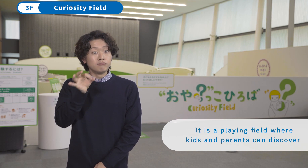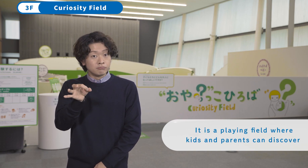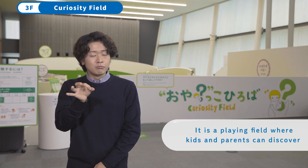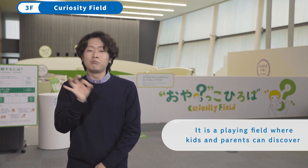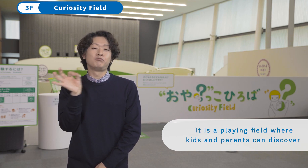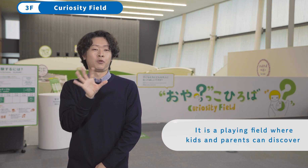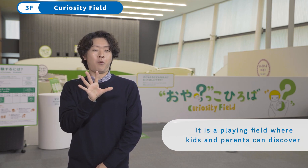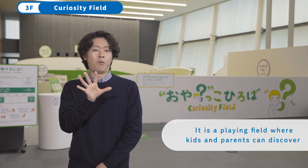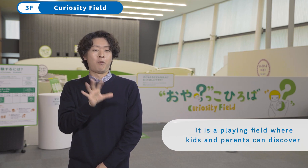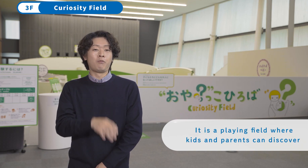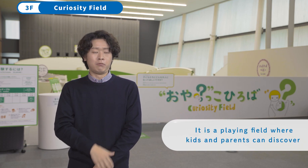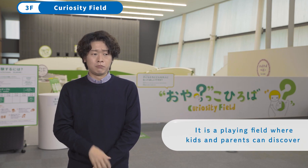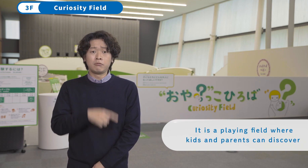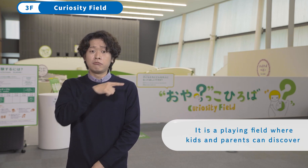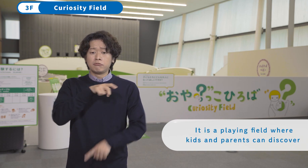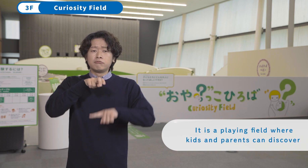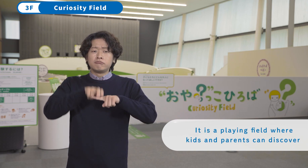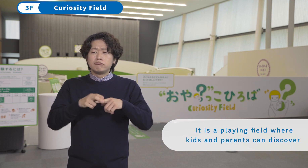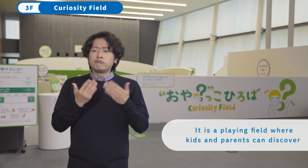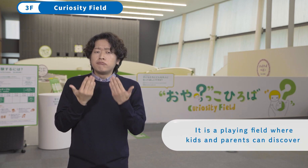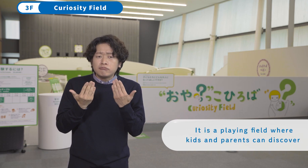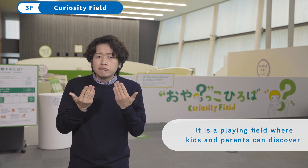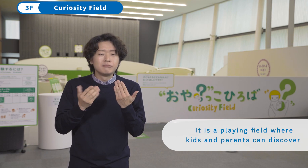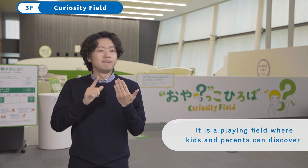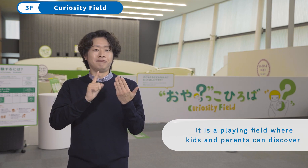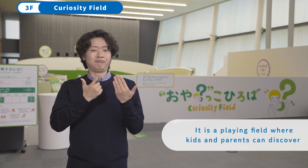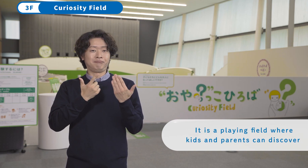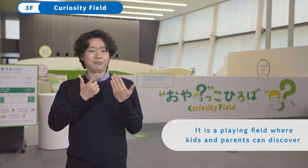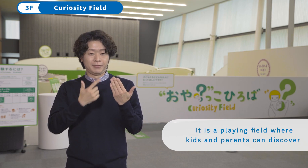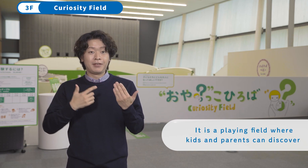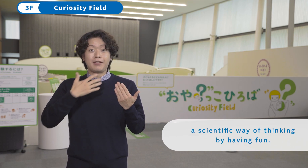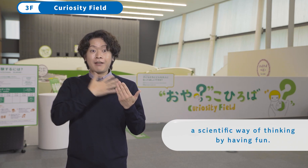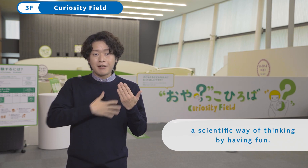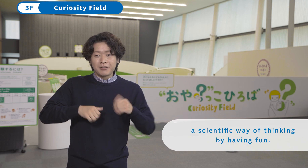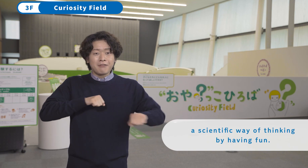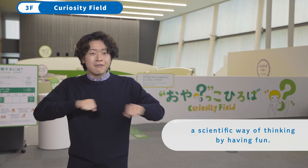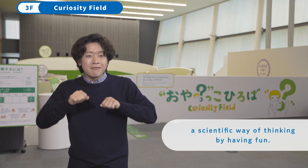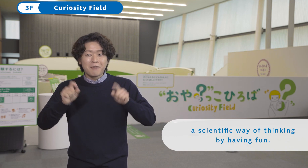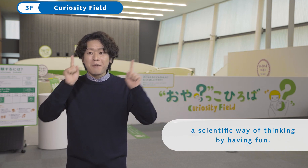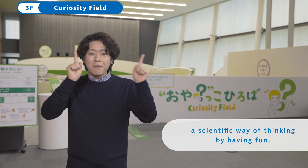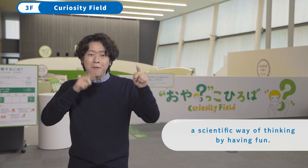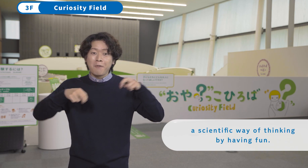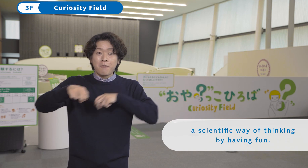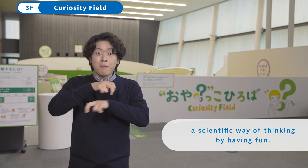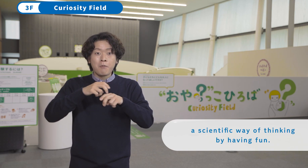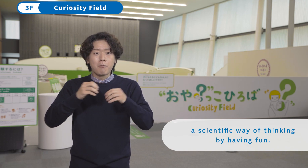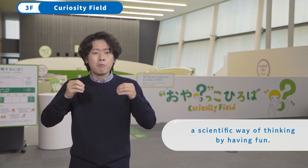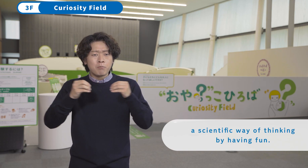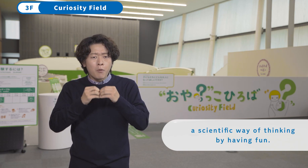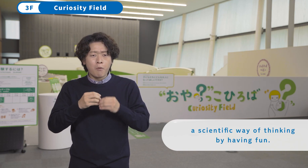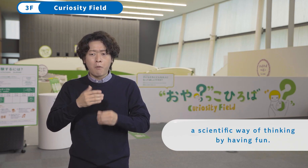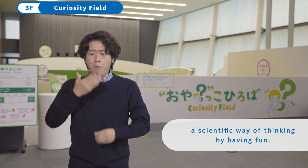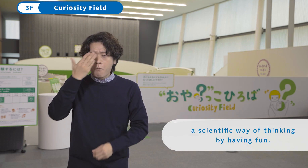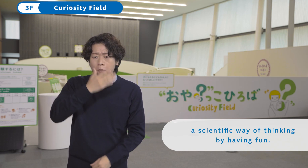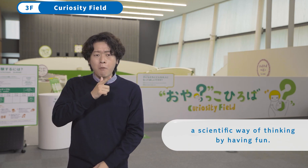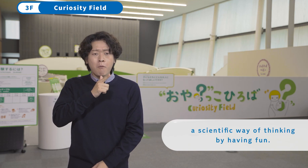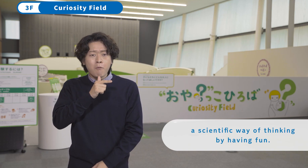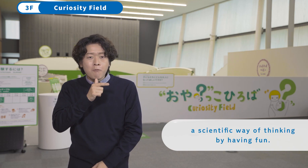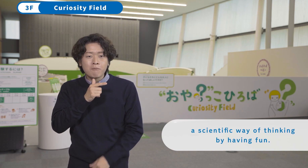It is a playing field where kids and parents can discover a scientific way of thinking by having fun.